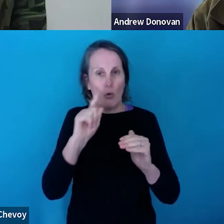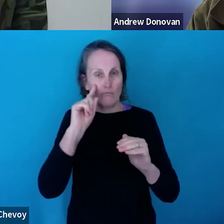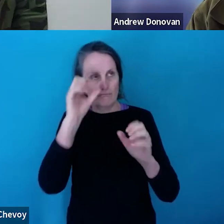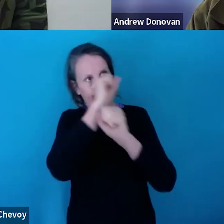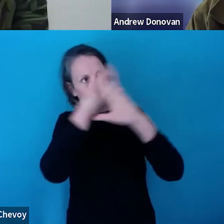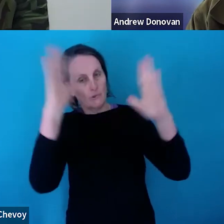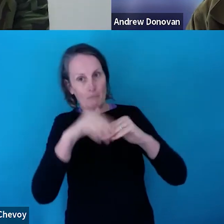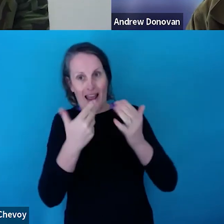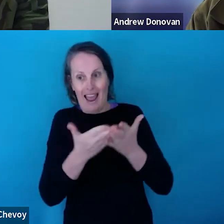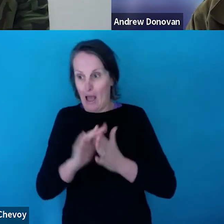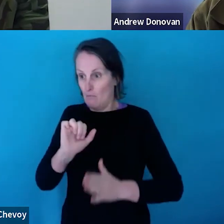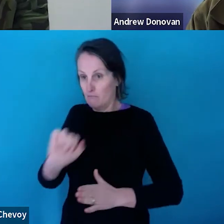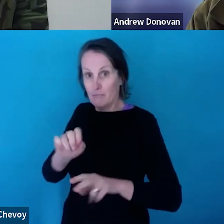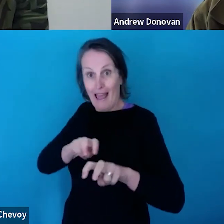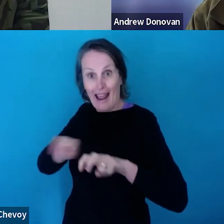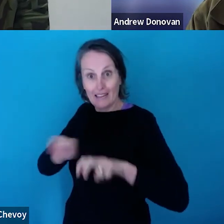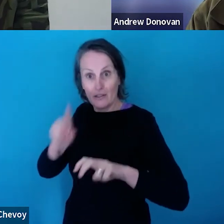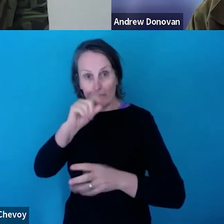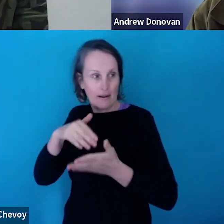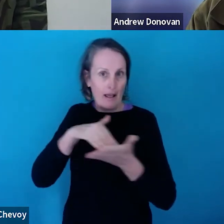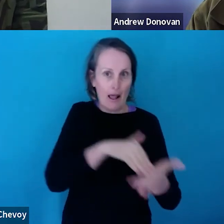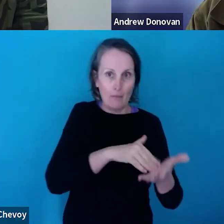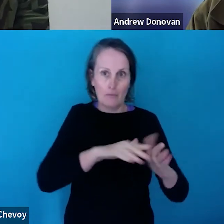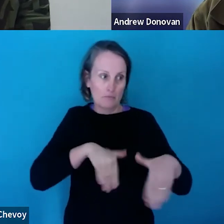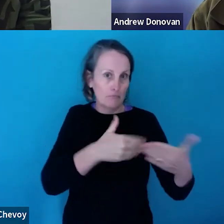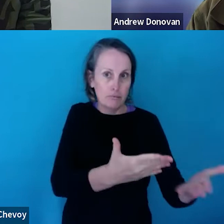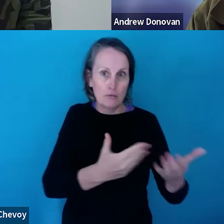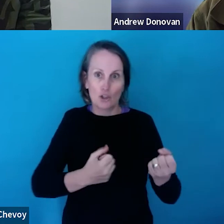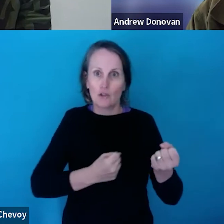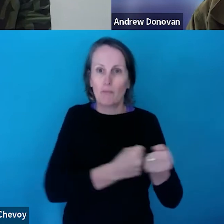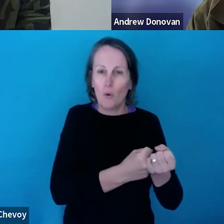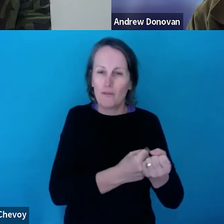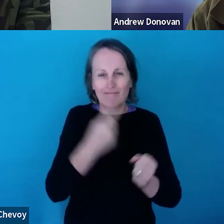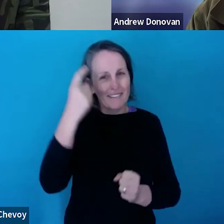You know, and kind of making a common sense call about what is